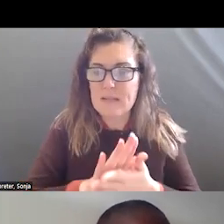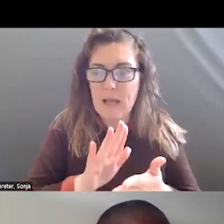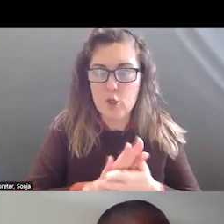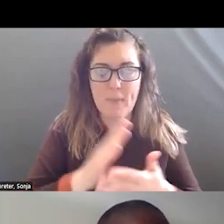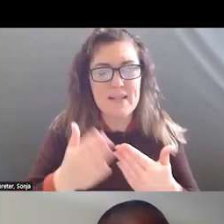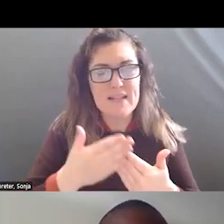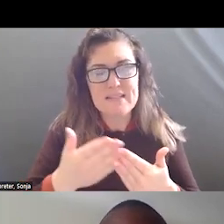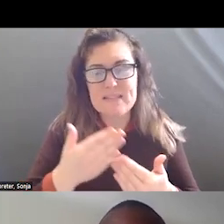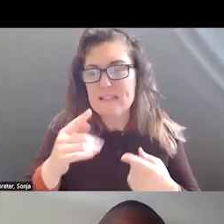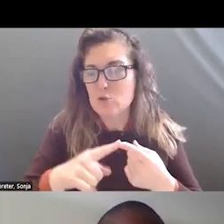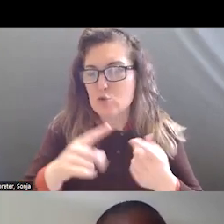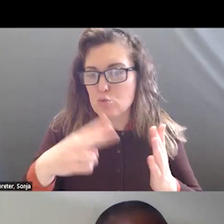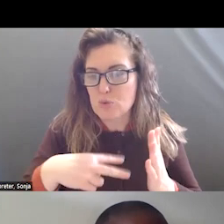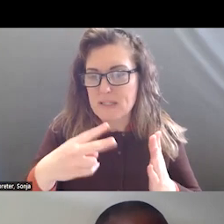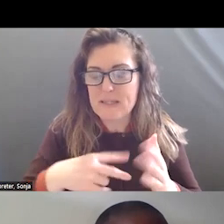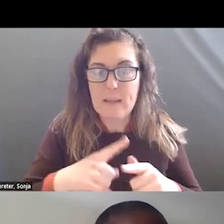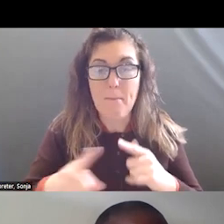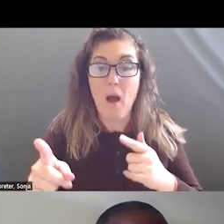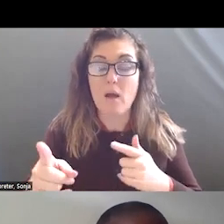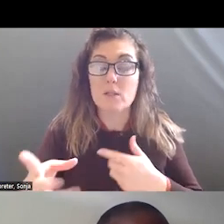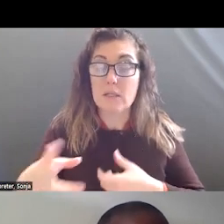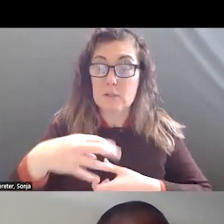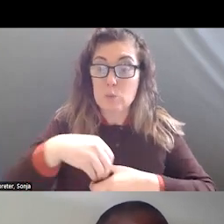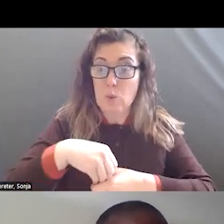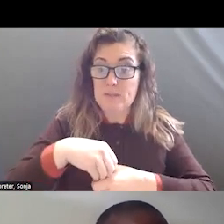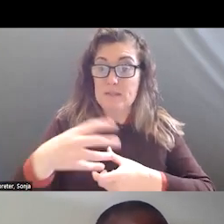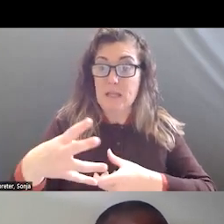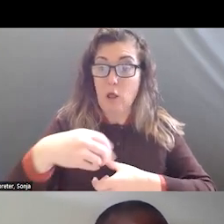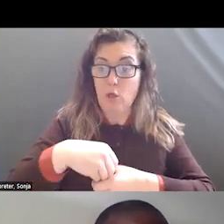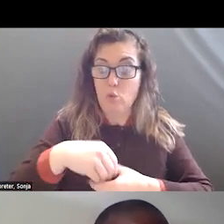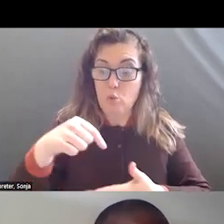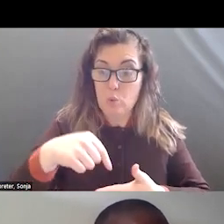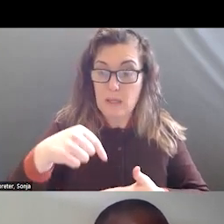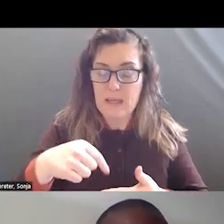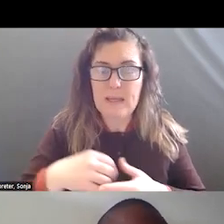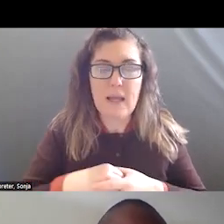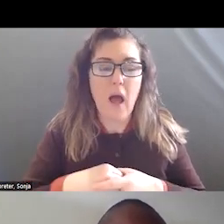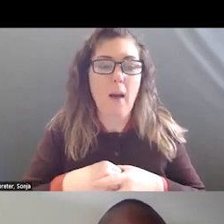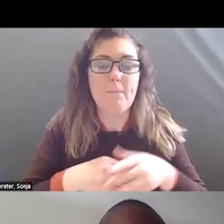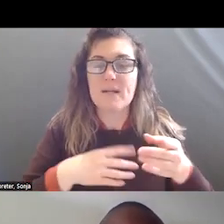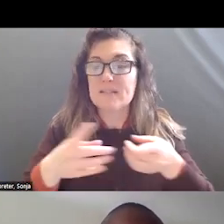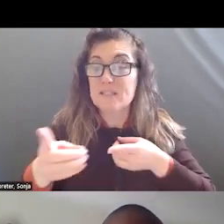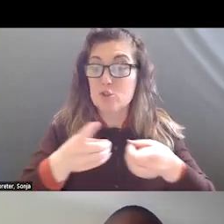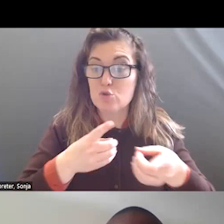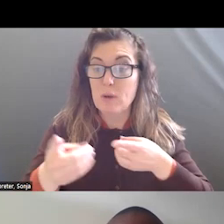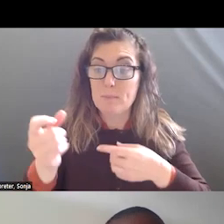WHAT IS INCLUDED IN THERE ARE IS DESCRIPTION OF DIFFERENT KINDS